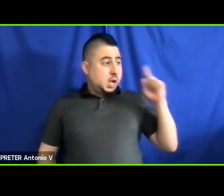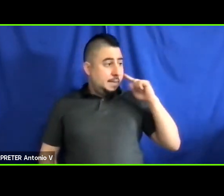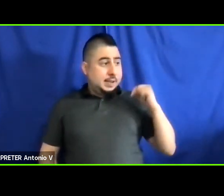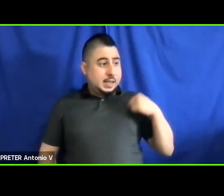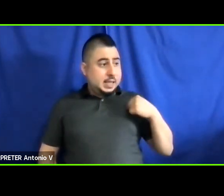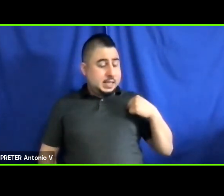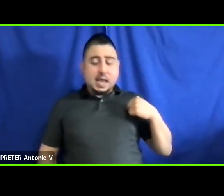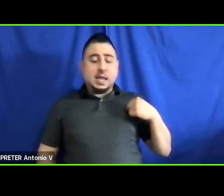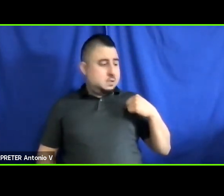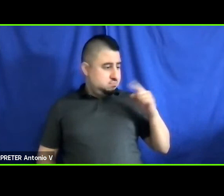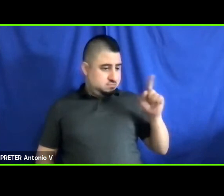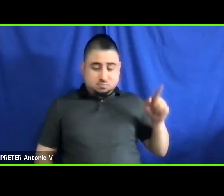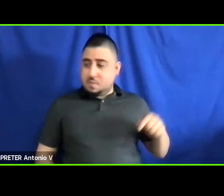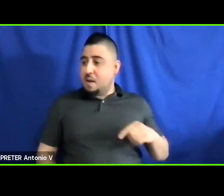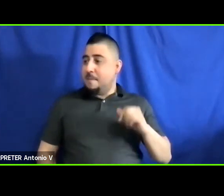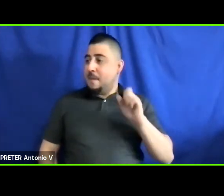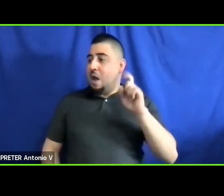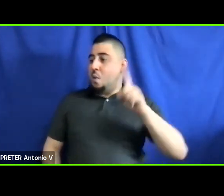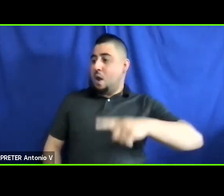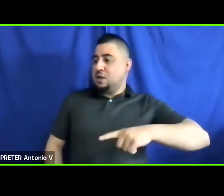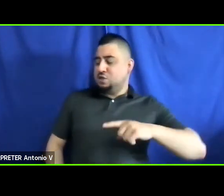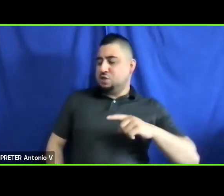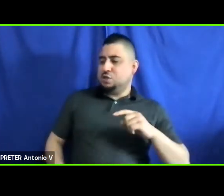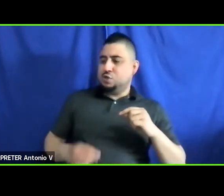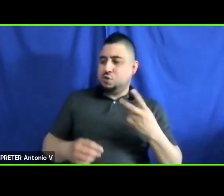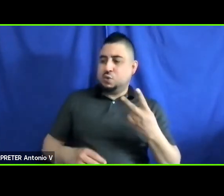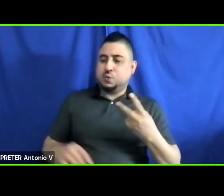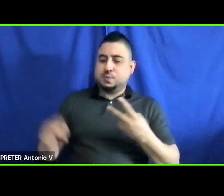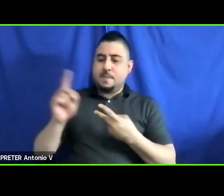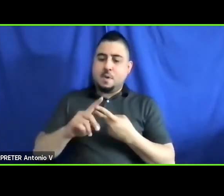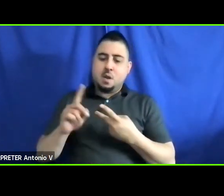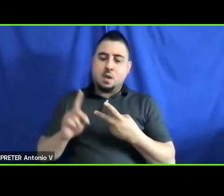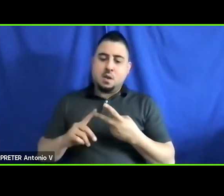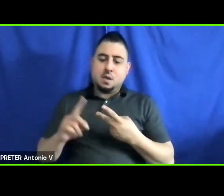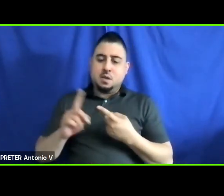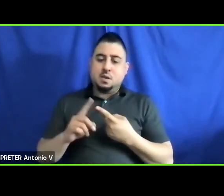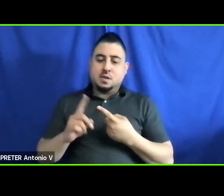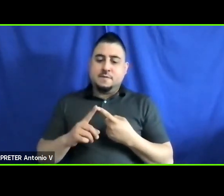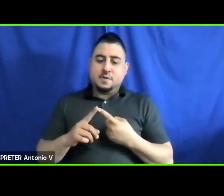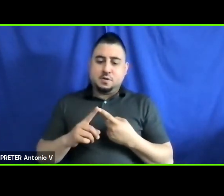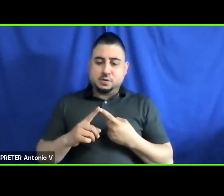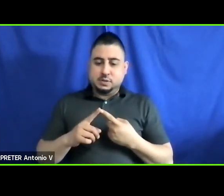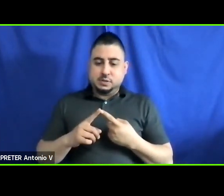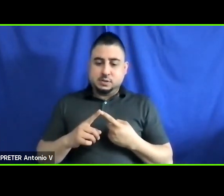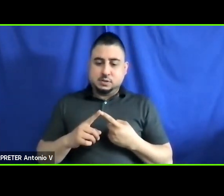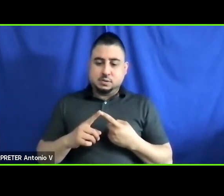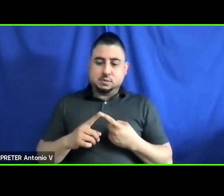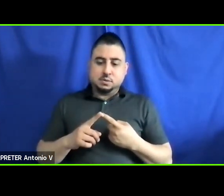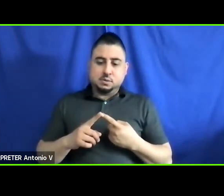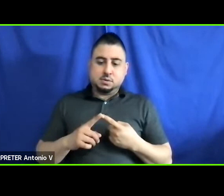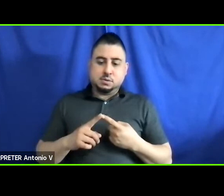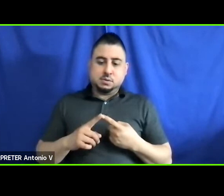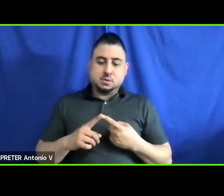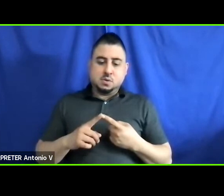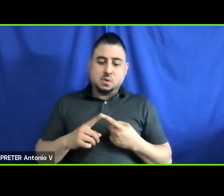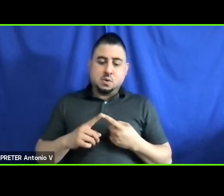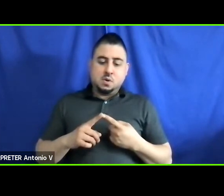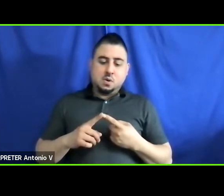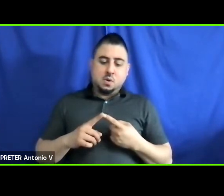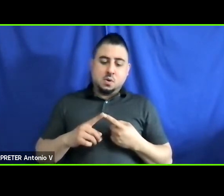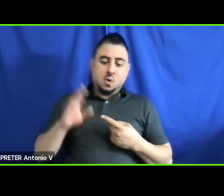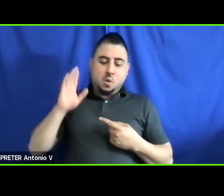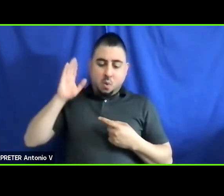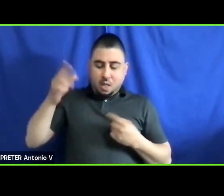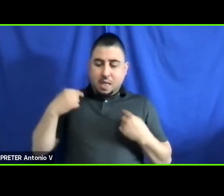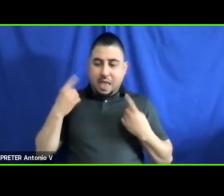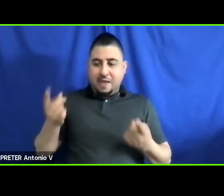My question is a two-parter. The first is -- will there ever be a time when